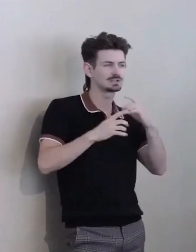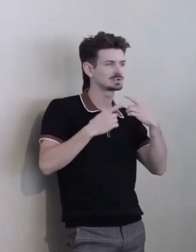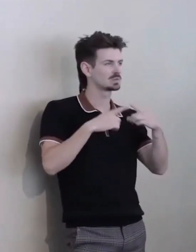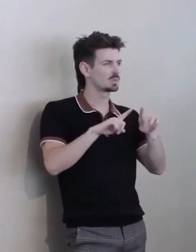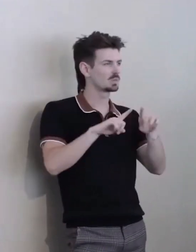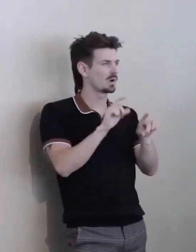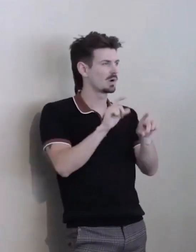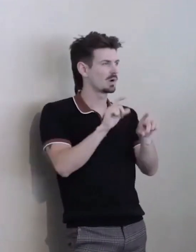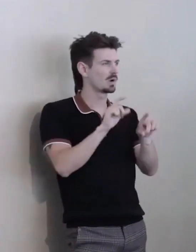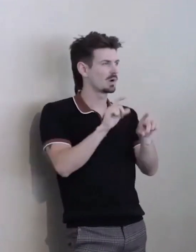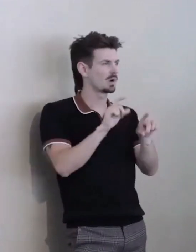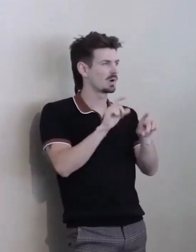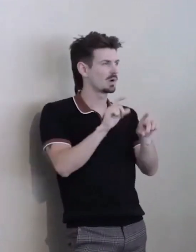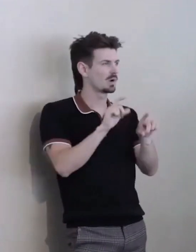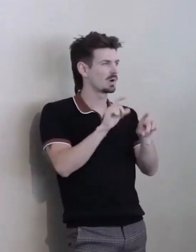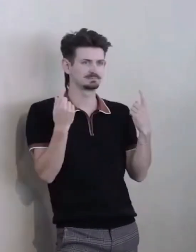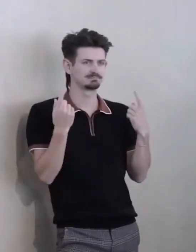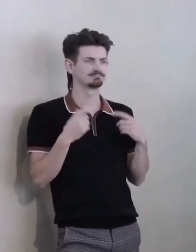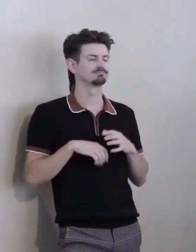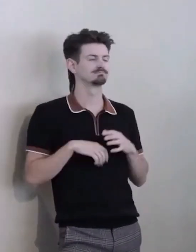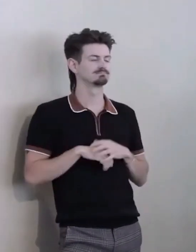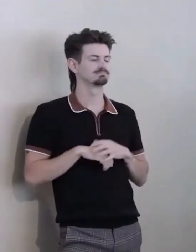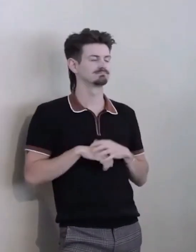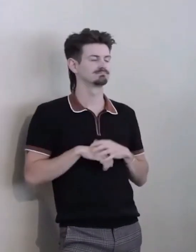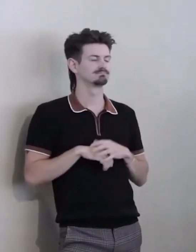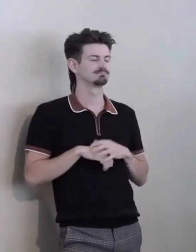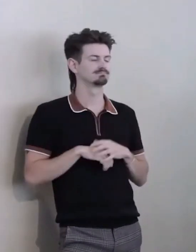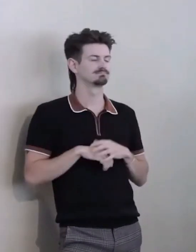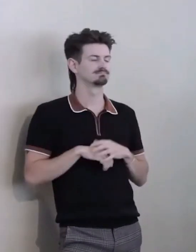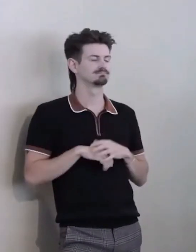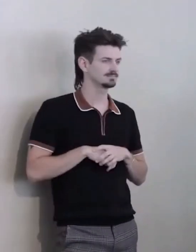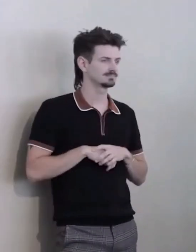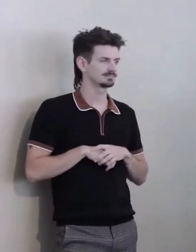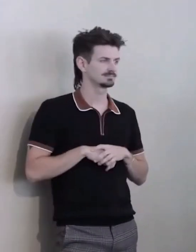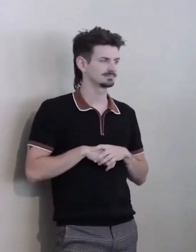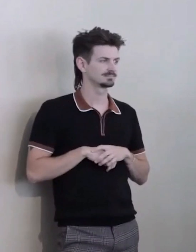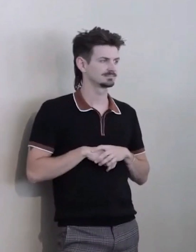but know that we determine what issues we address from member feedback